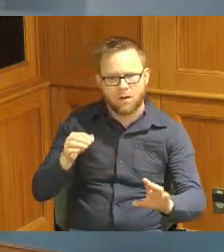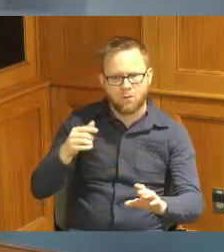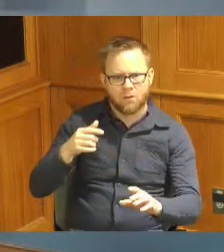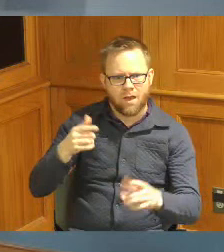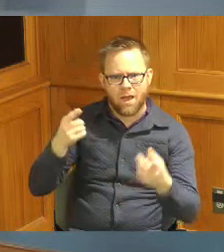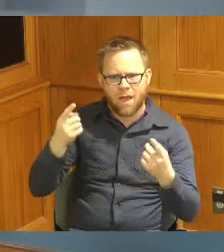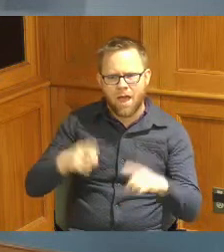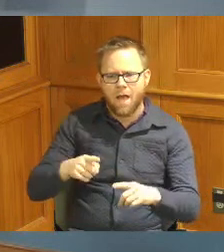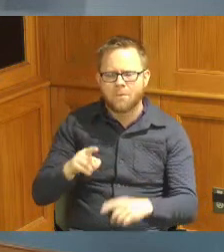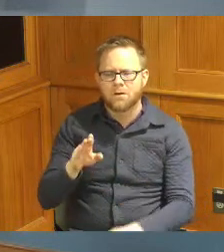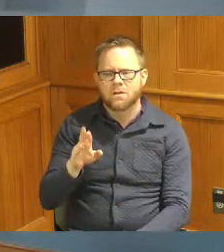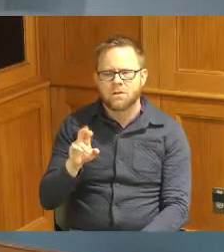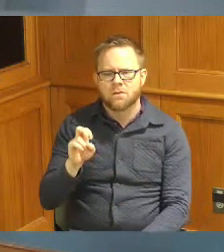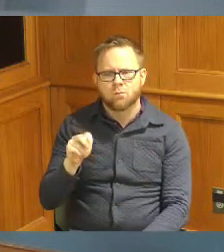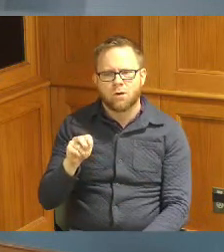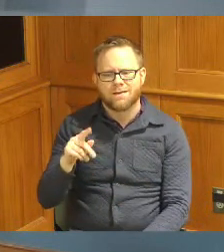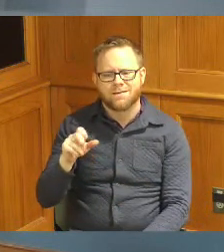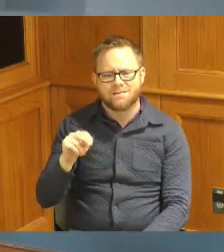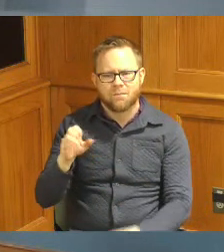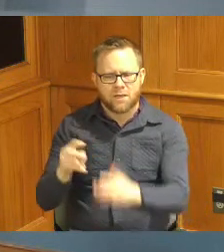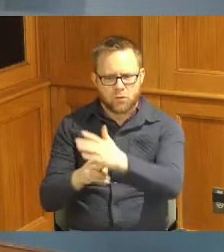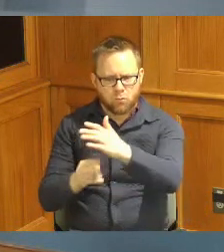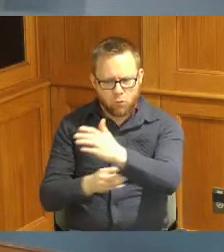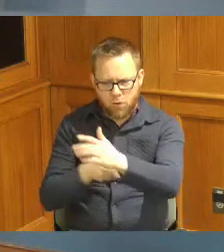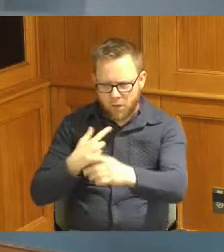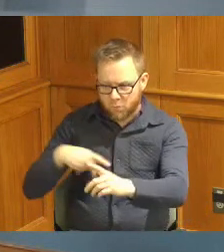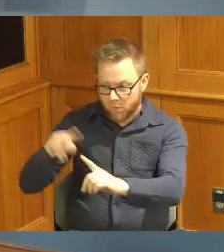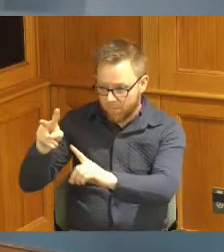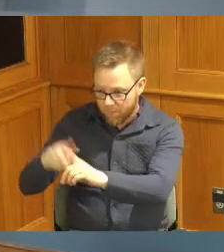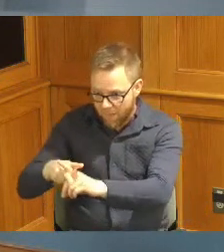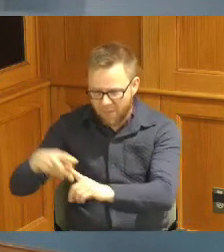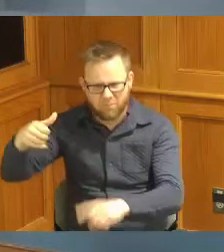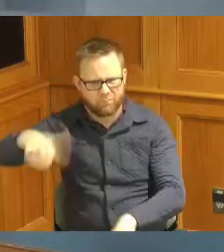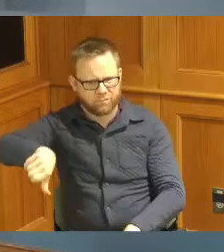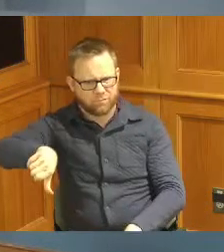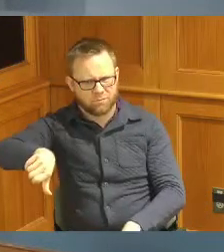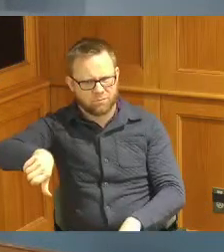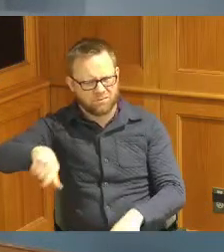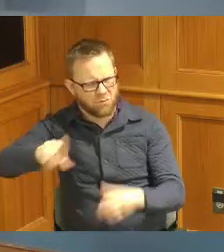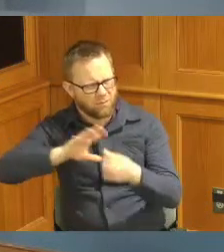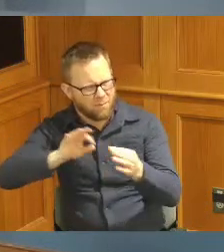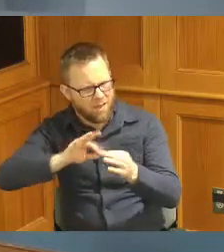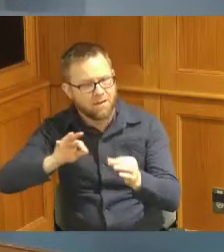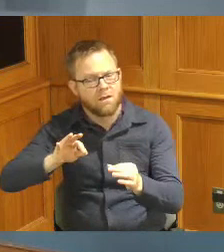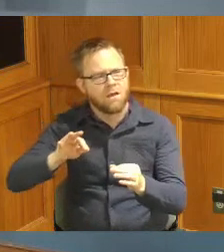the Brent Spence Bridge and I know Mr Beck is here but then you said there was another step